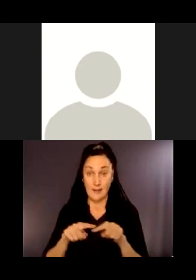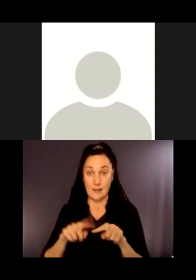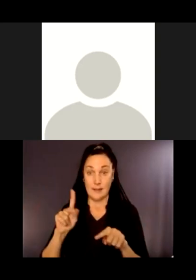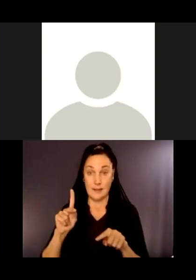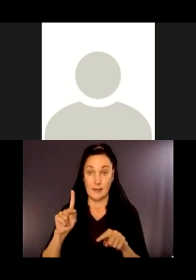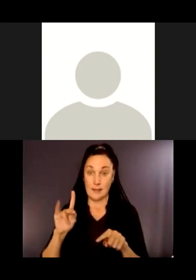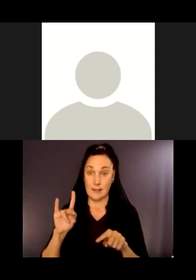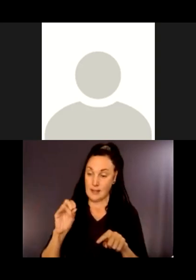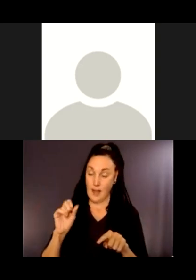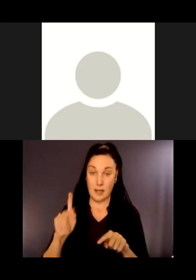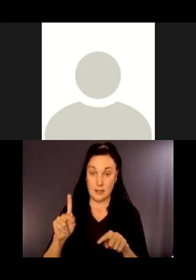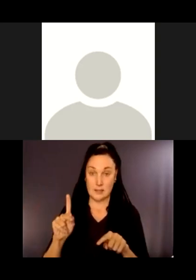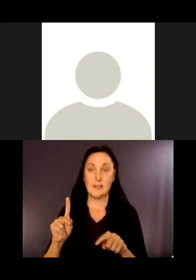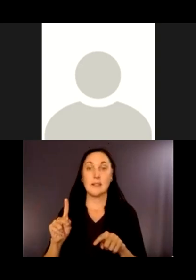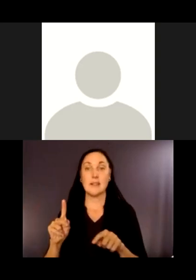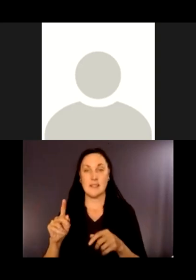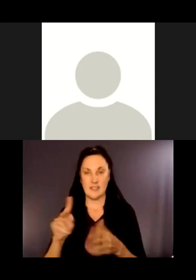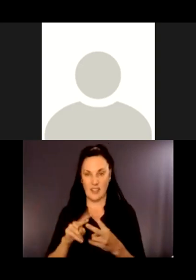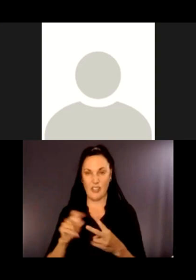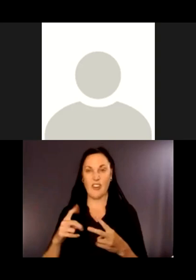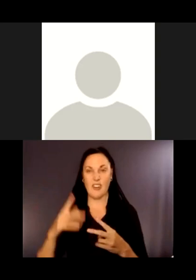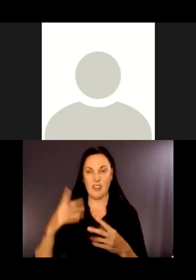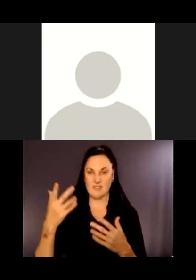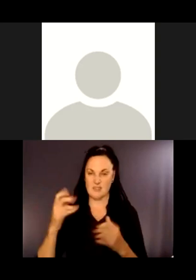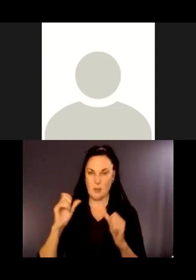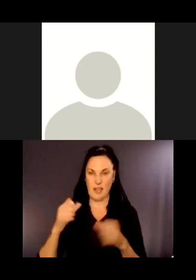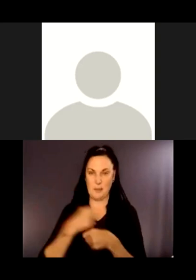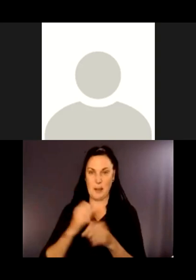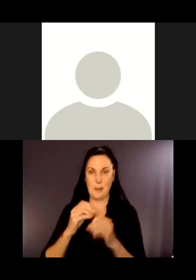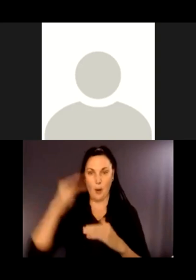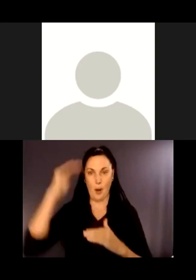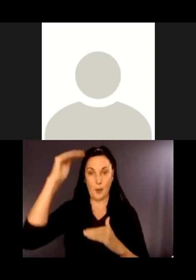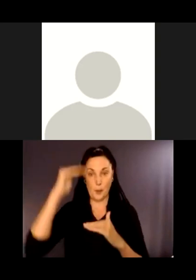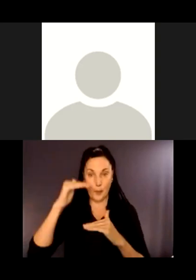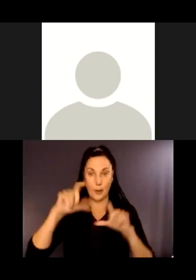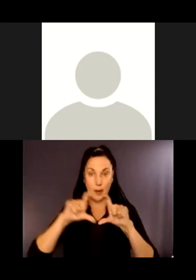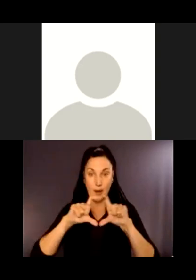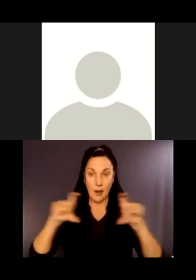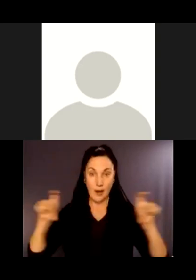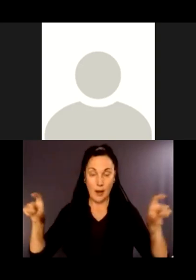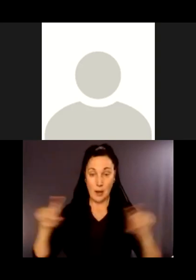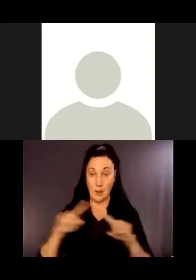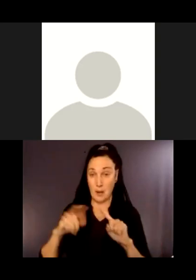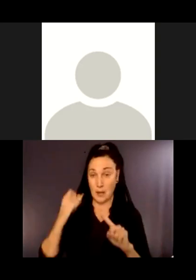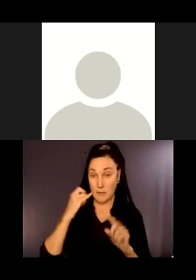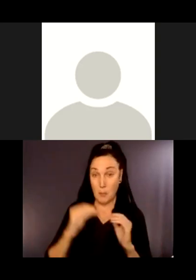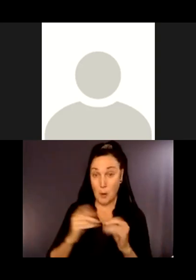more accessible content, non-glare surface. That meets accessibility standards. If there were a bigger kiosk at the trailhead and more